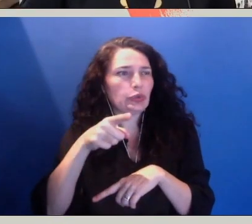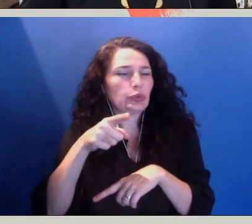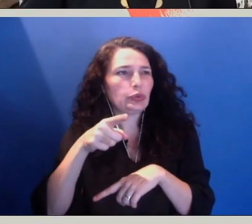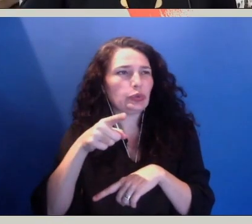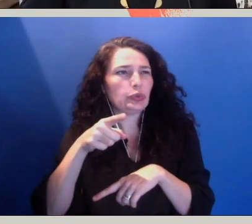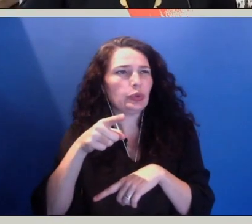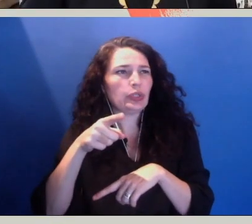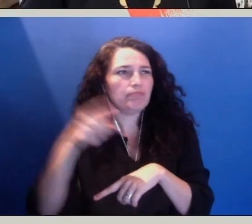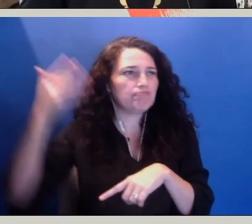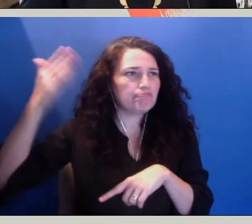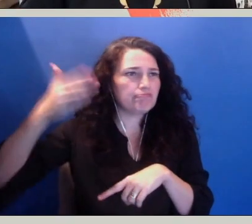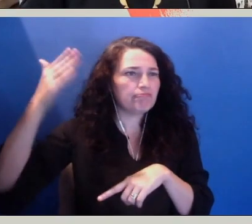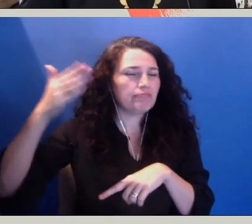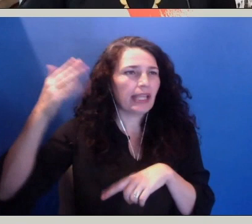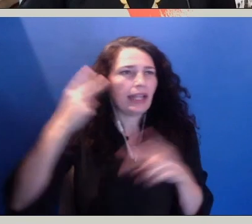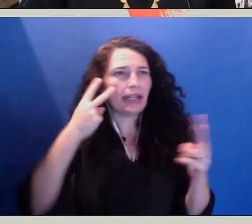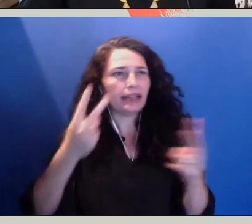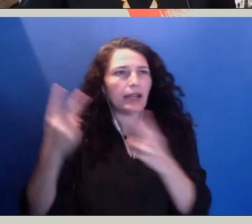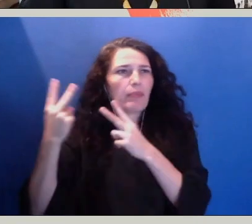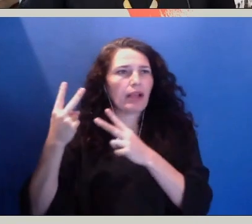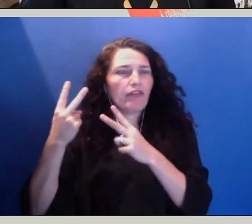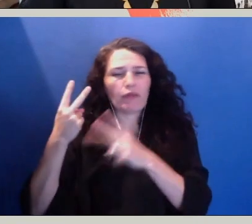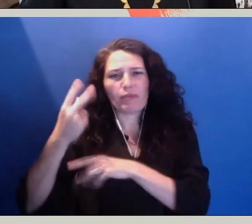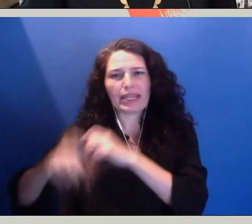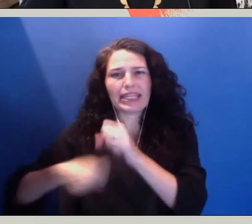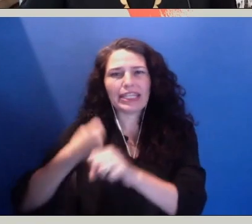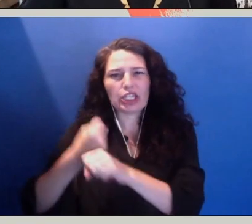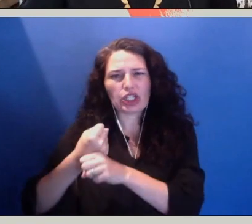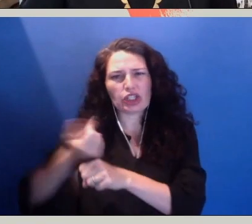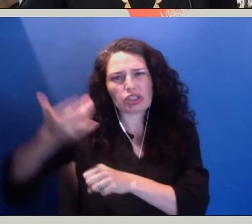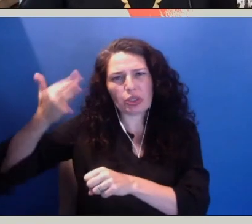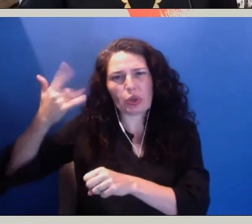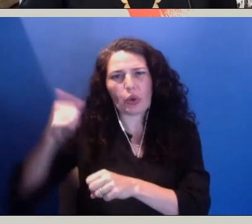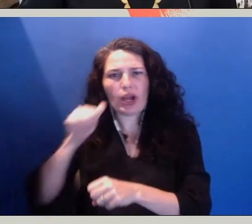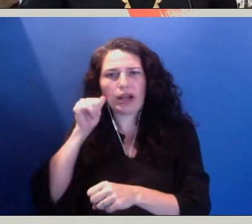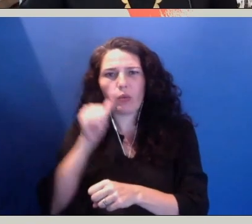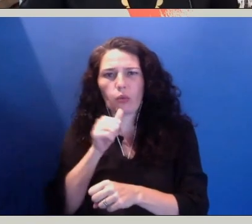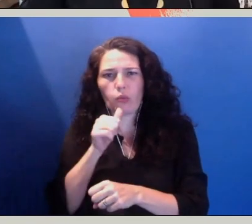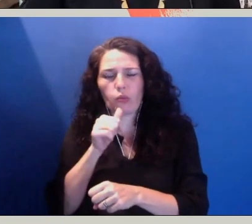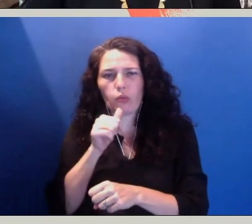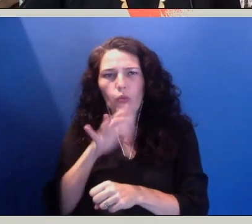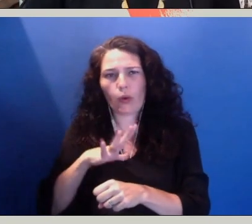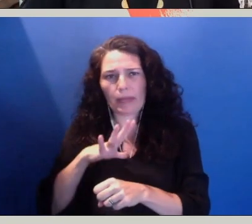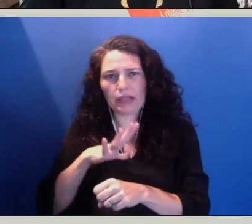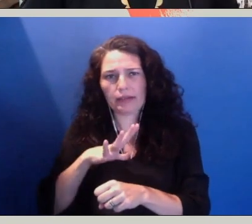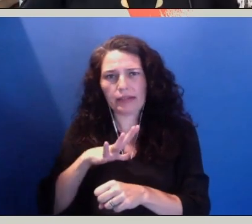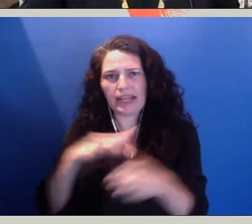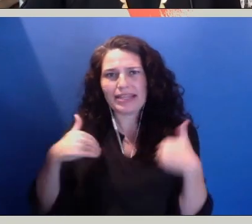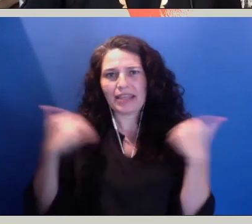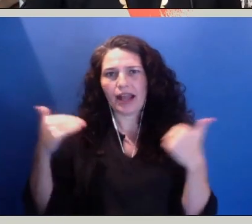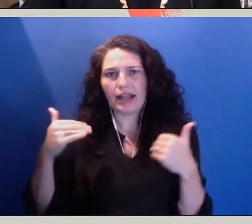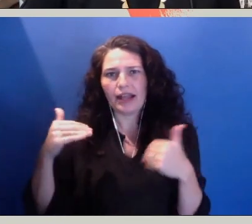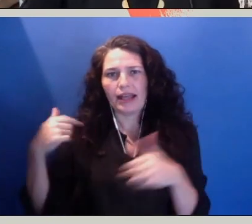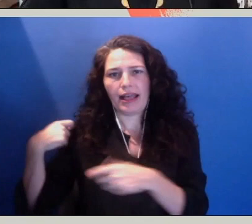a young Latinx woman, kind of looked at me and said, how have you done this? How are you doing this?